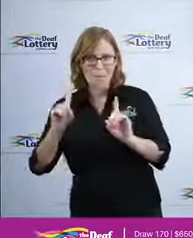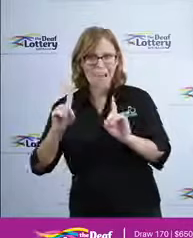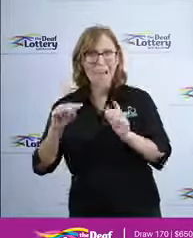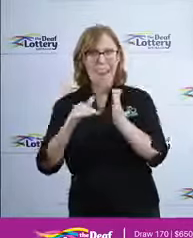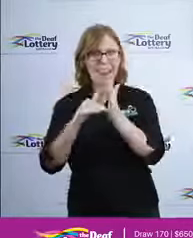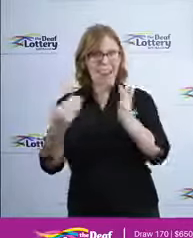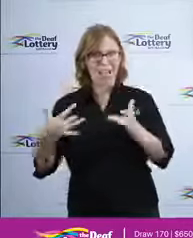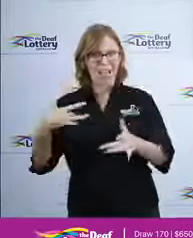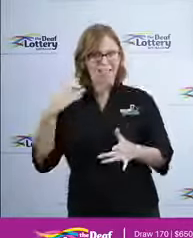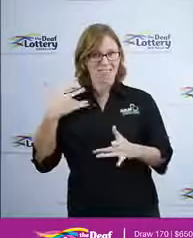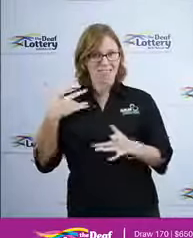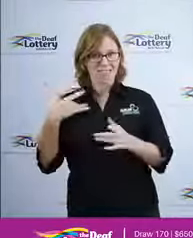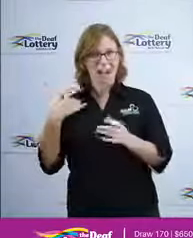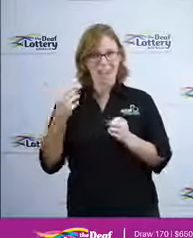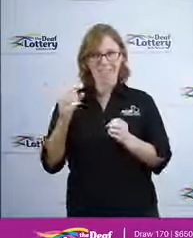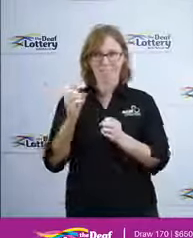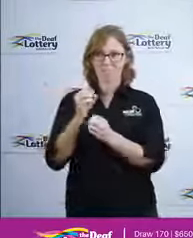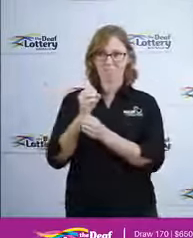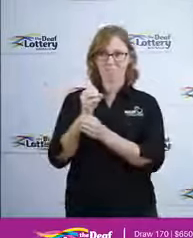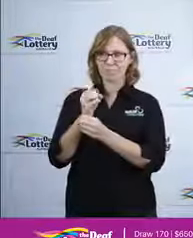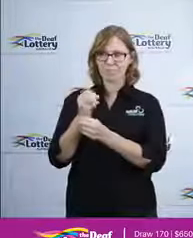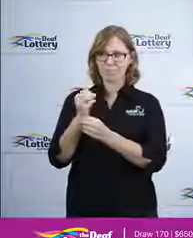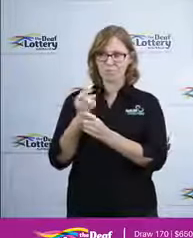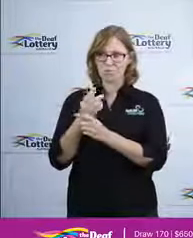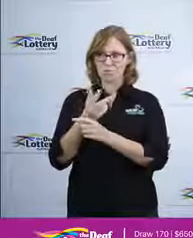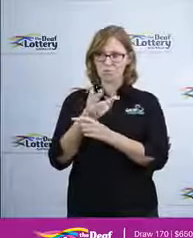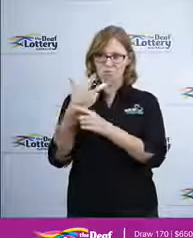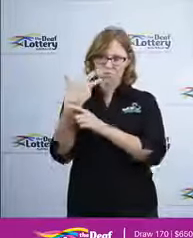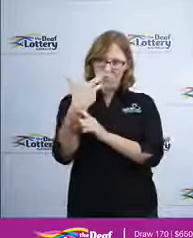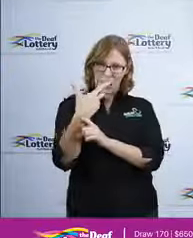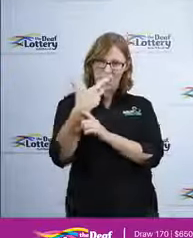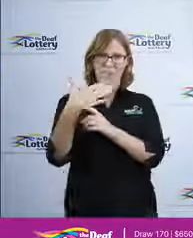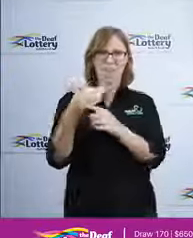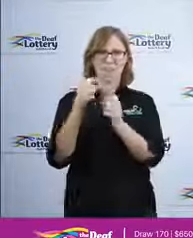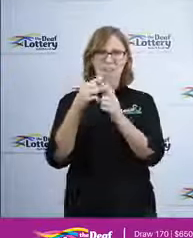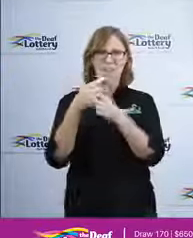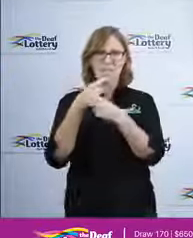results of our weekly VIP cash draws right here on Facebook. Our club